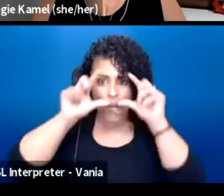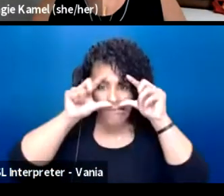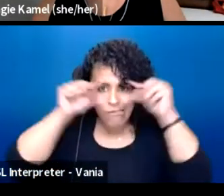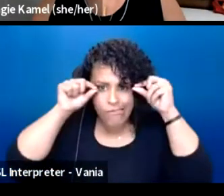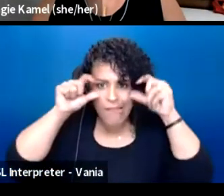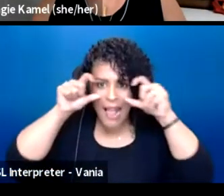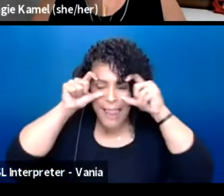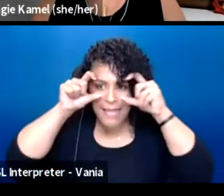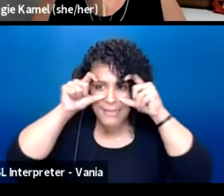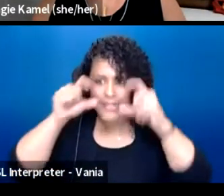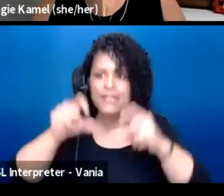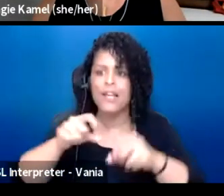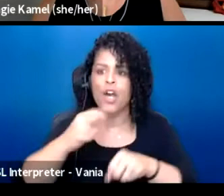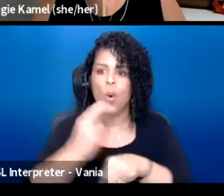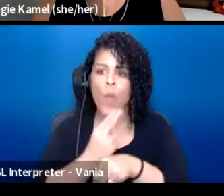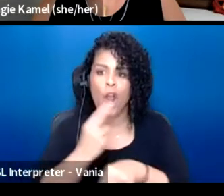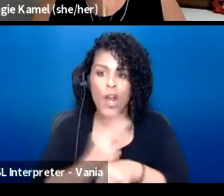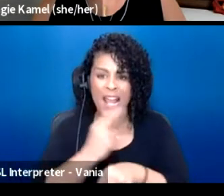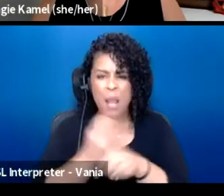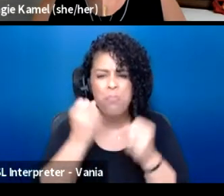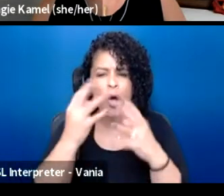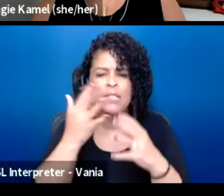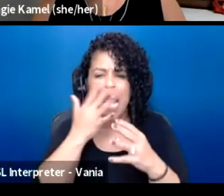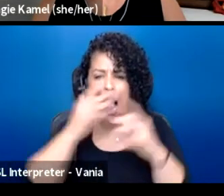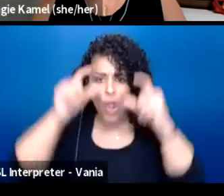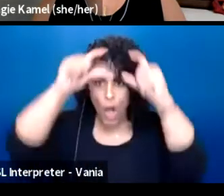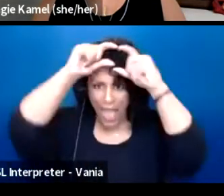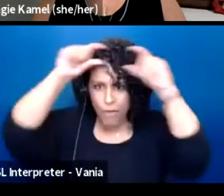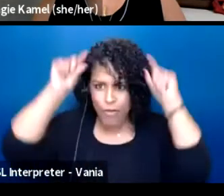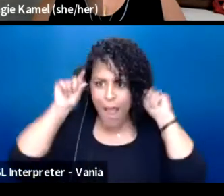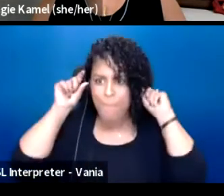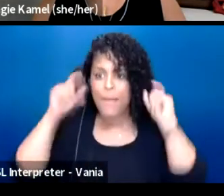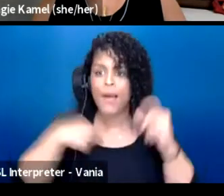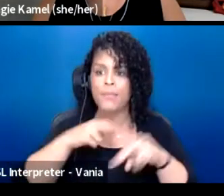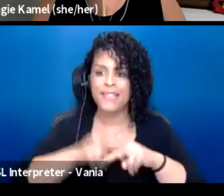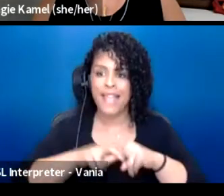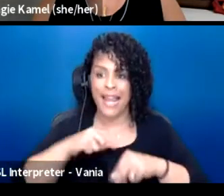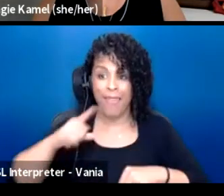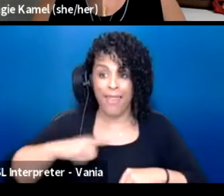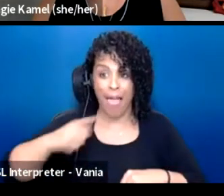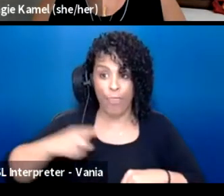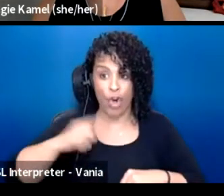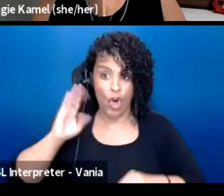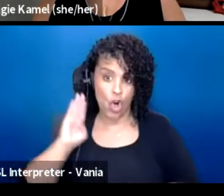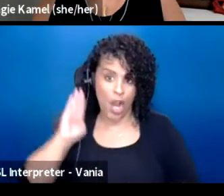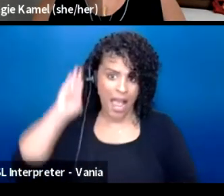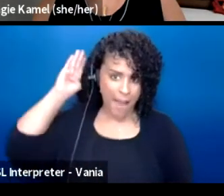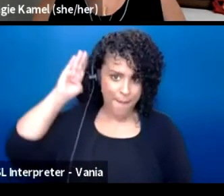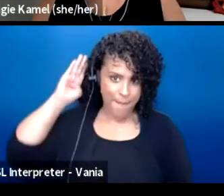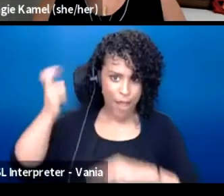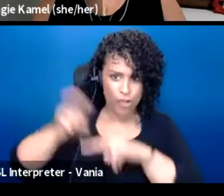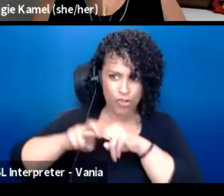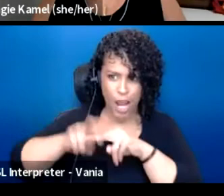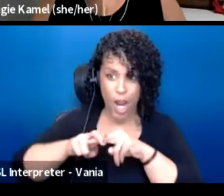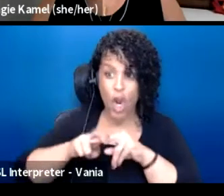and I am wearing a multicolored head wrap. I am sitting in a leather high-back chair in a room full of books.